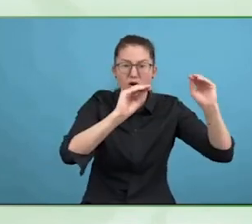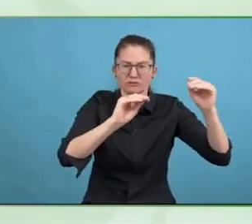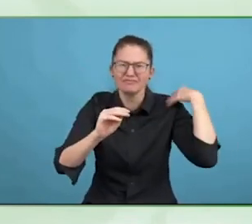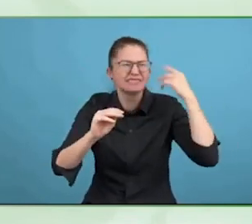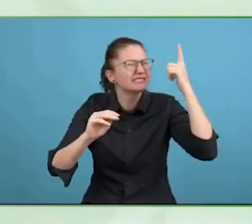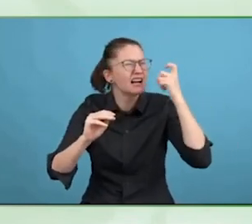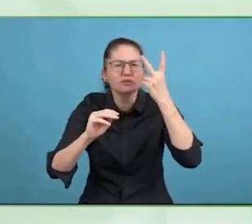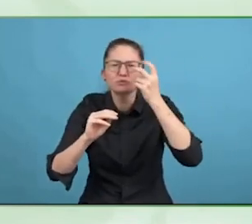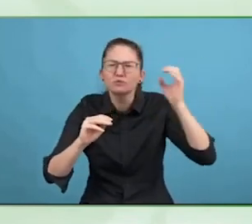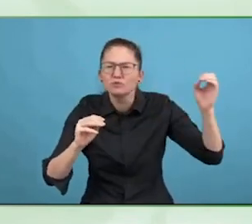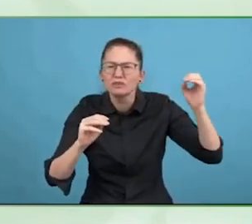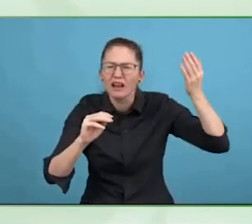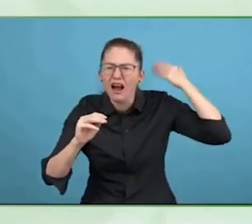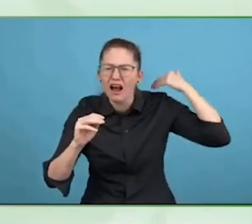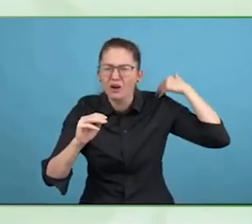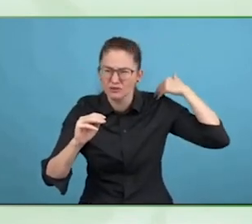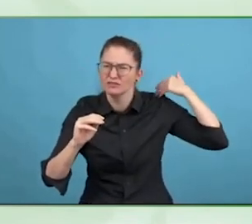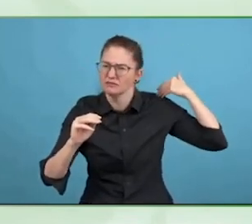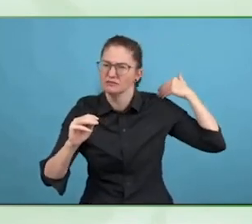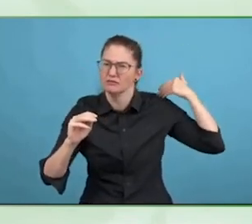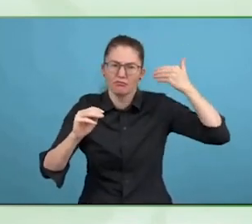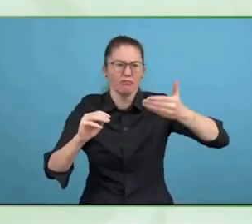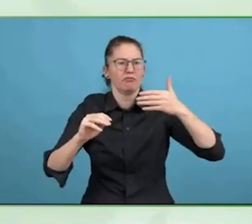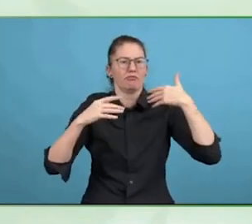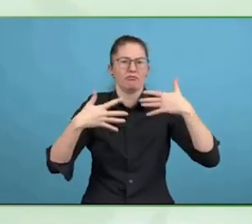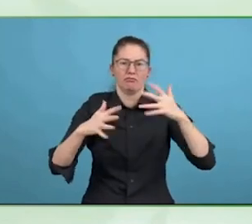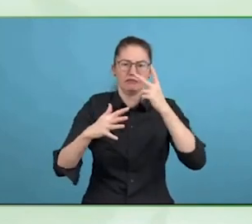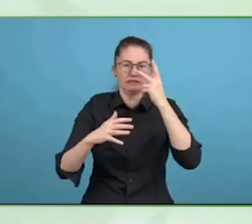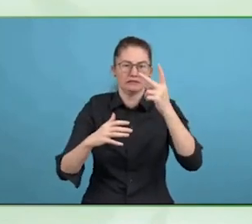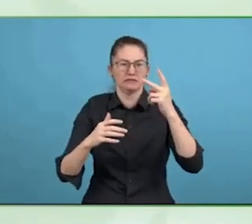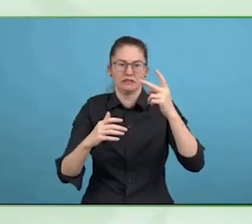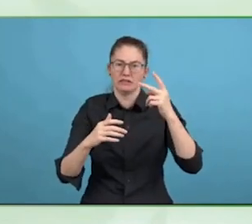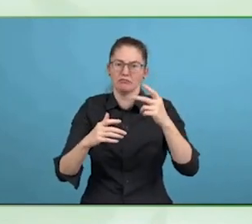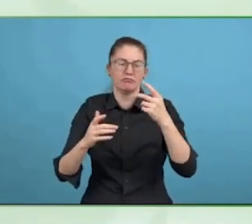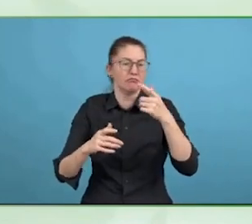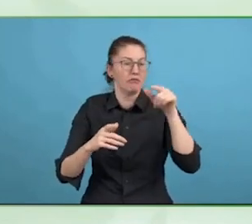non-native language learner like myself, English is not my first